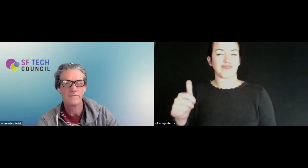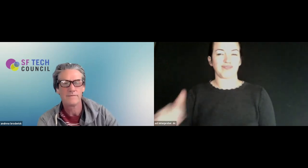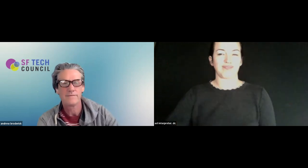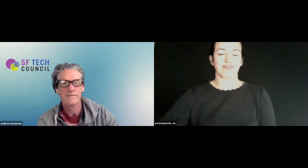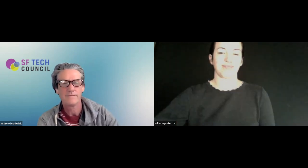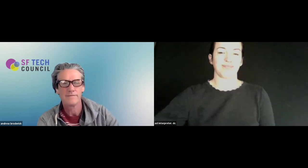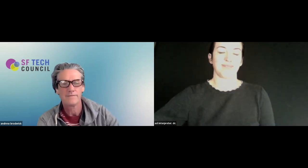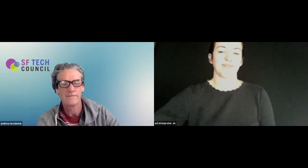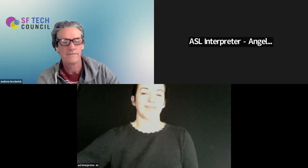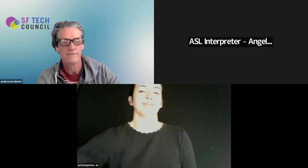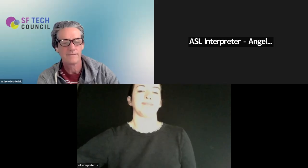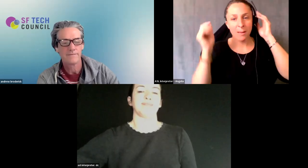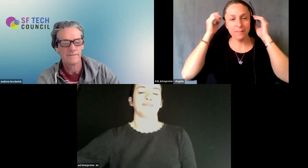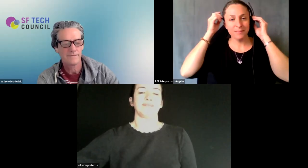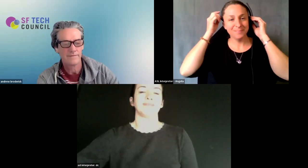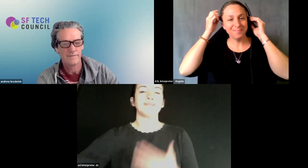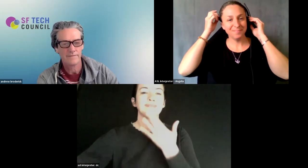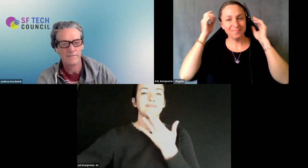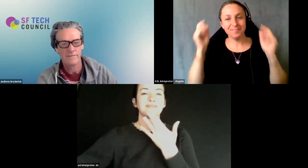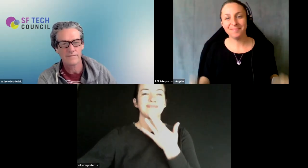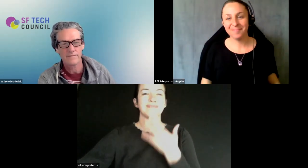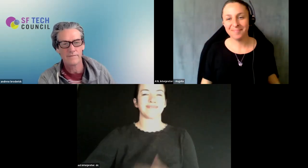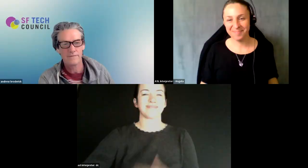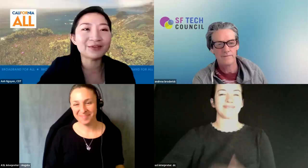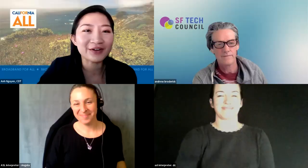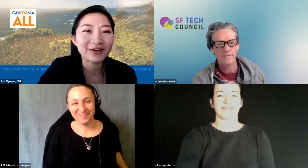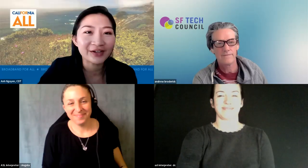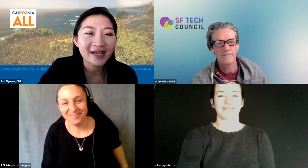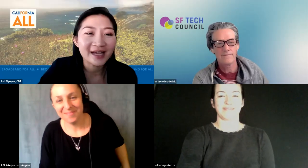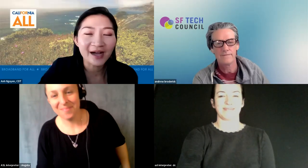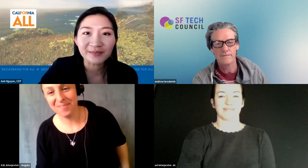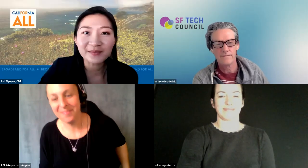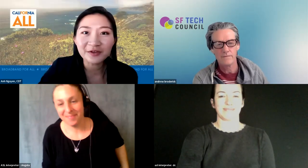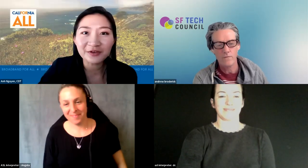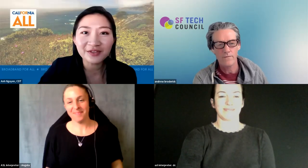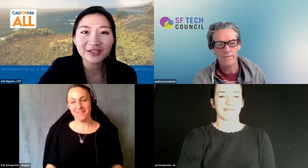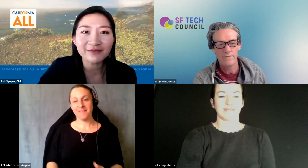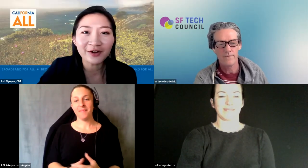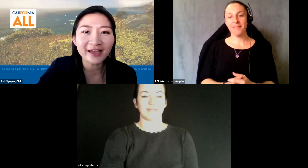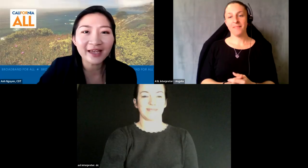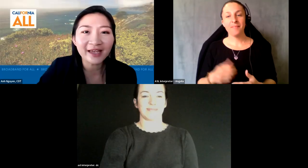Thank you so much for that, Andrew, and thank you to all of our speakers thus far,